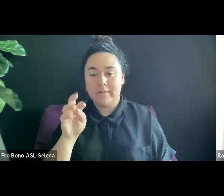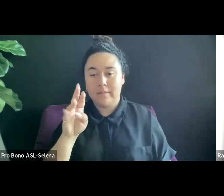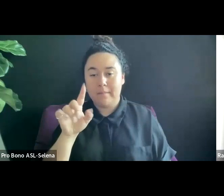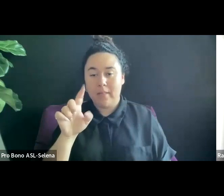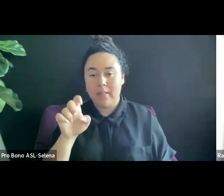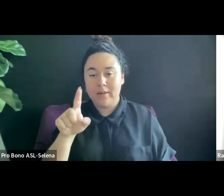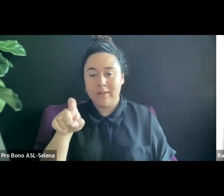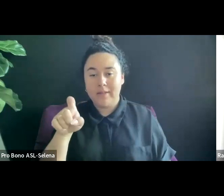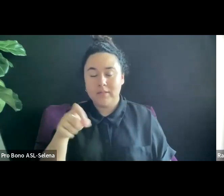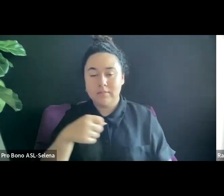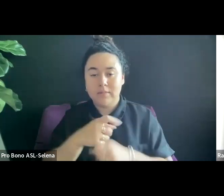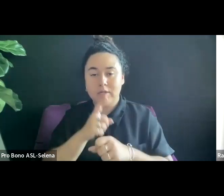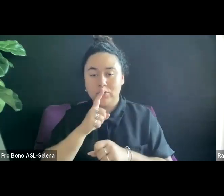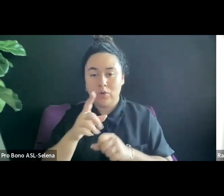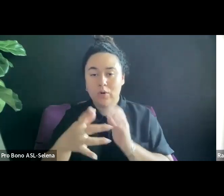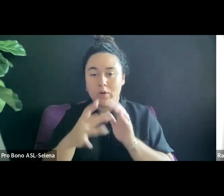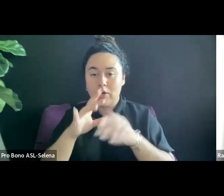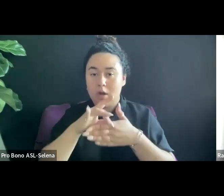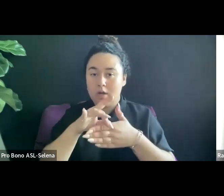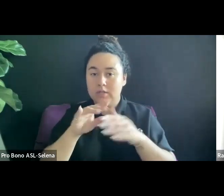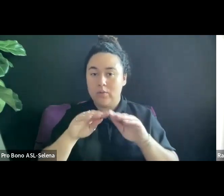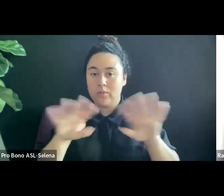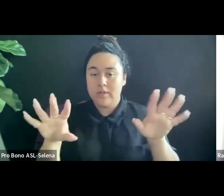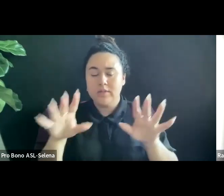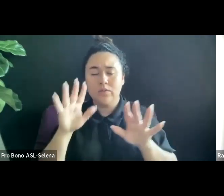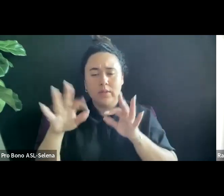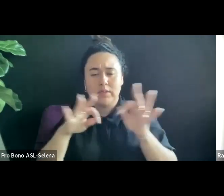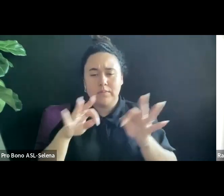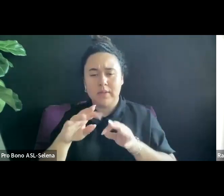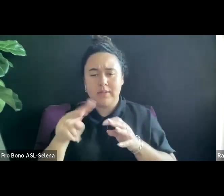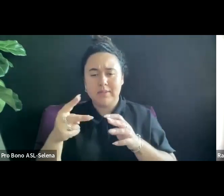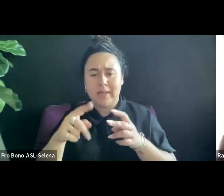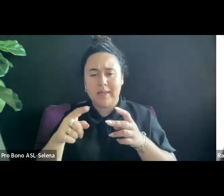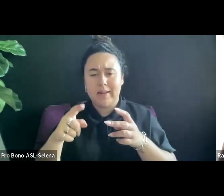WE'LL GO OVER THOSE DETAILS IN THE SECOND HALF. BUT I WANTED YOU TO BE AWARE AND THINK OF THEM IN ADVANCE.